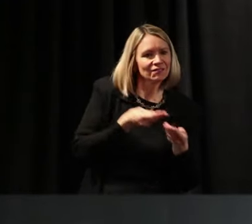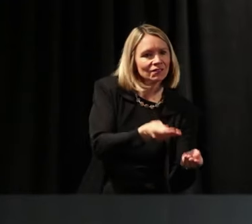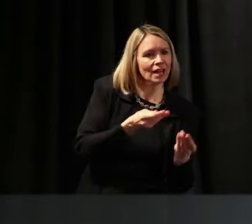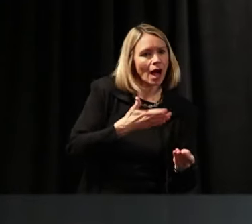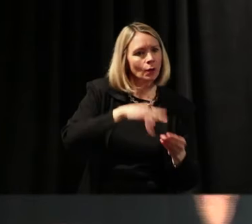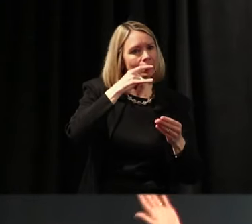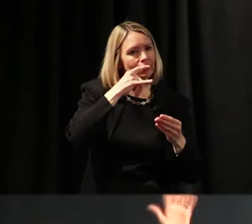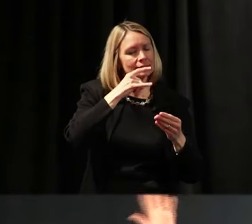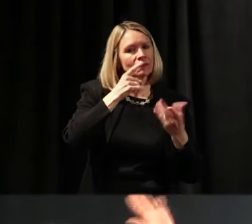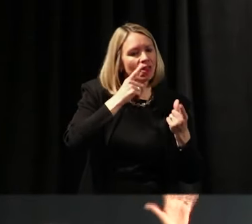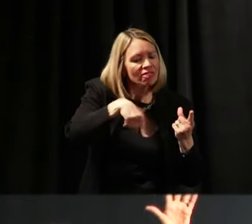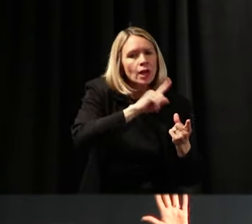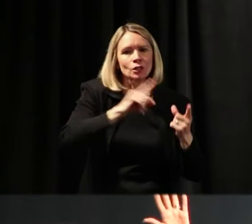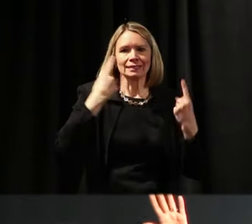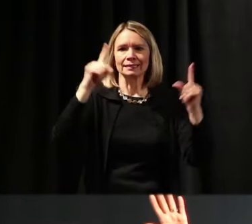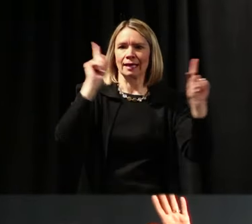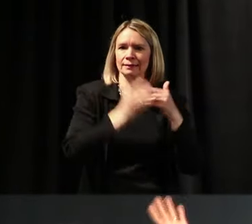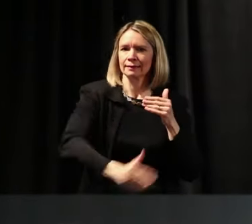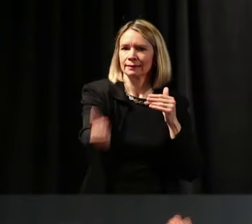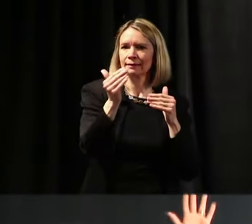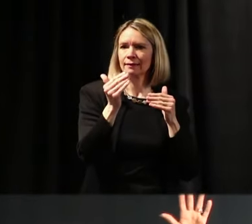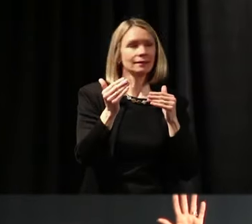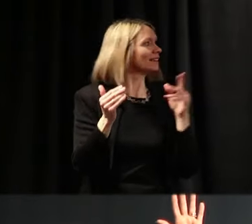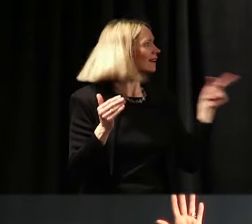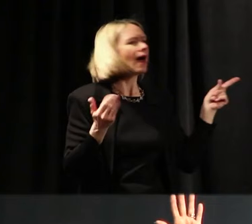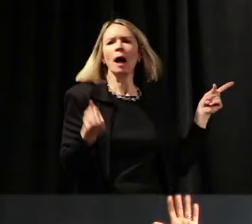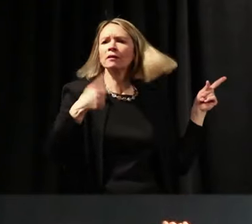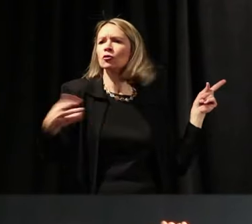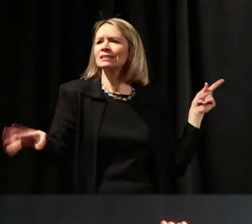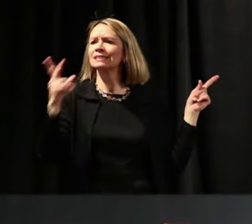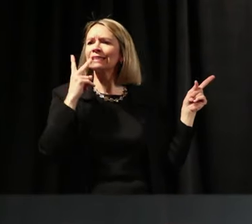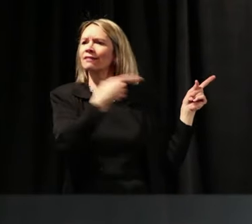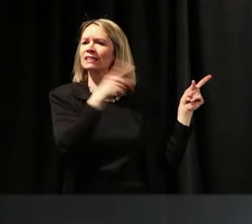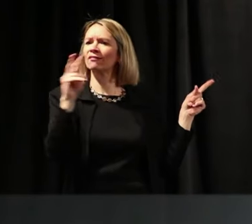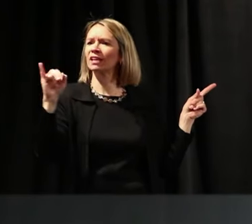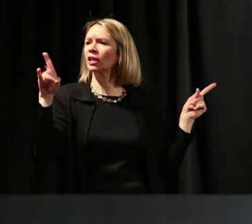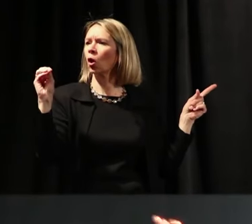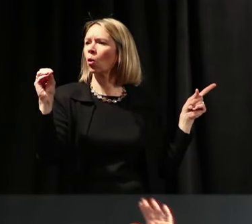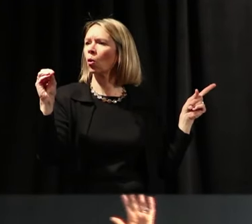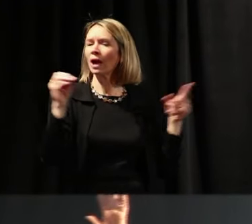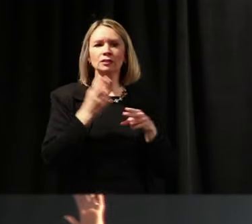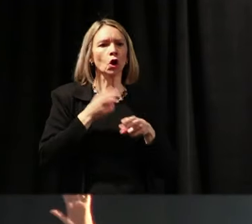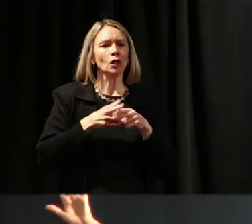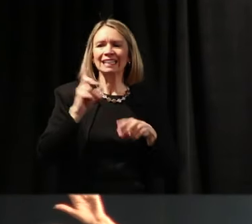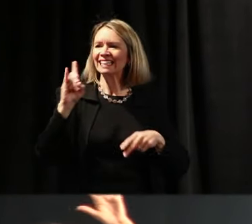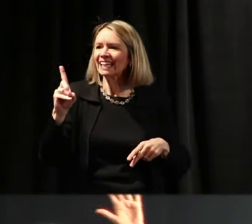Now, how many of you have seen this video that Karl made? It's called “Did You Know?” Okay.